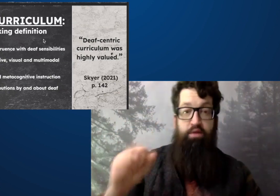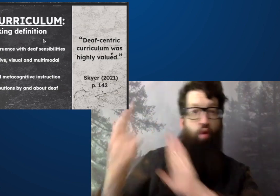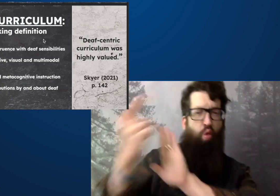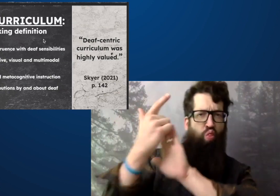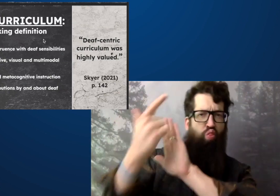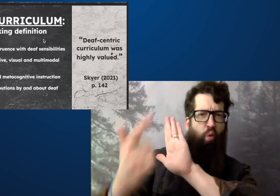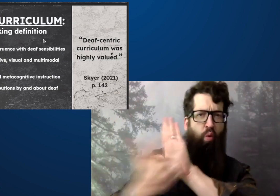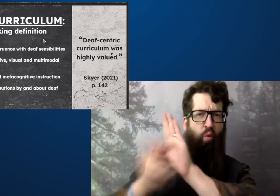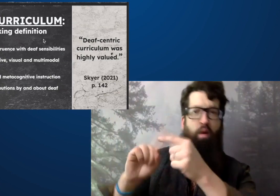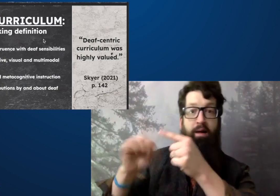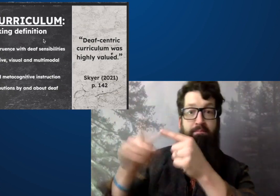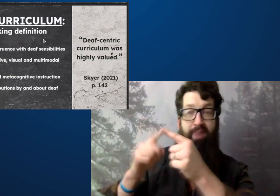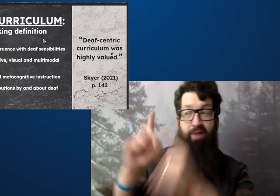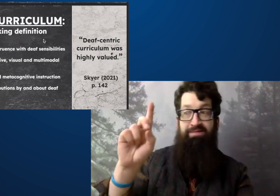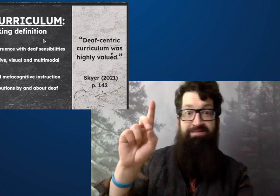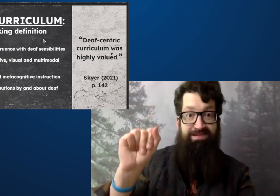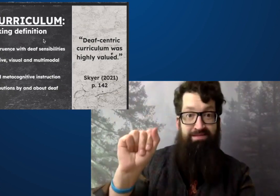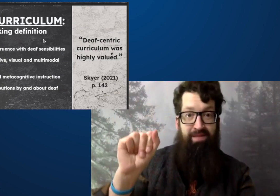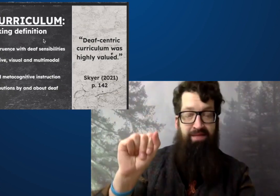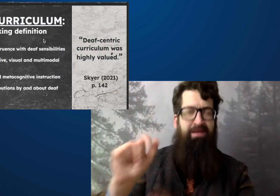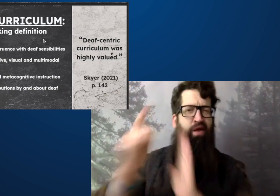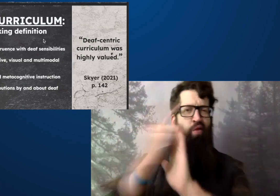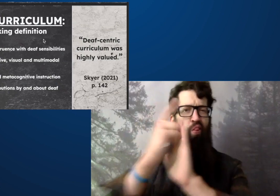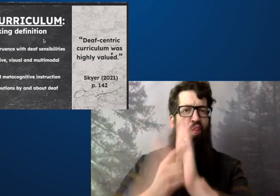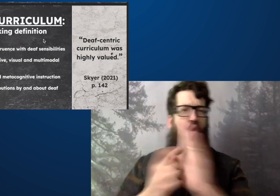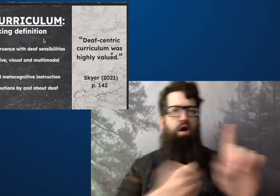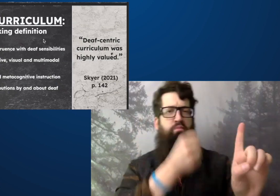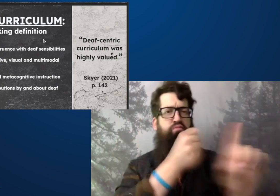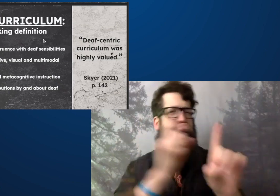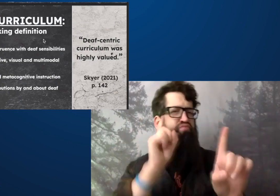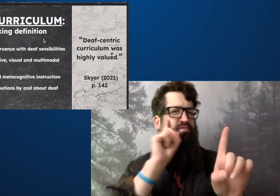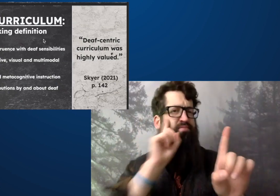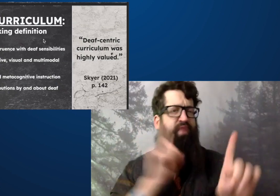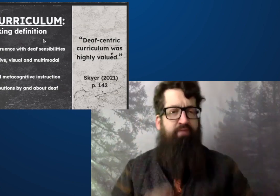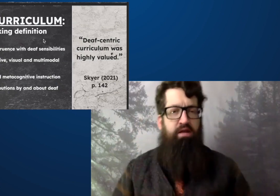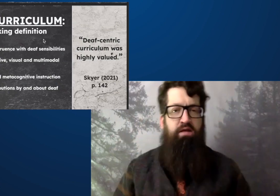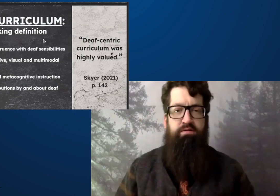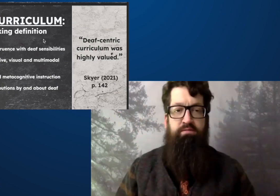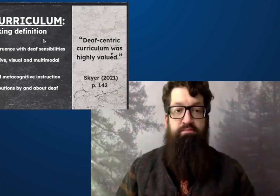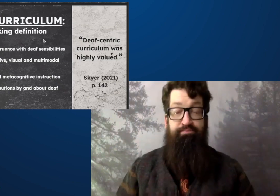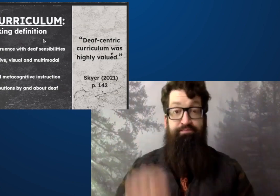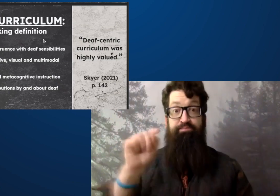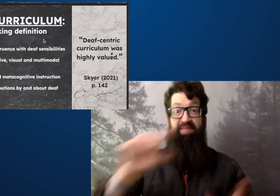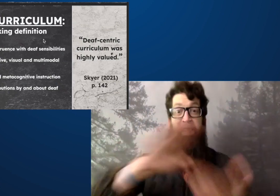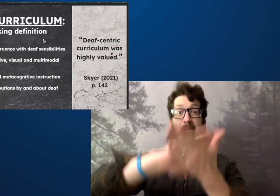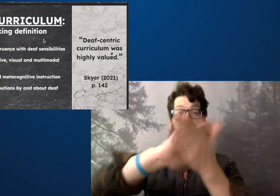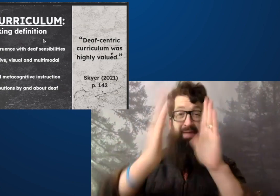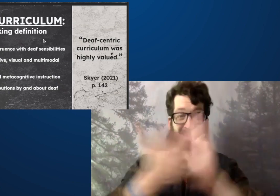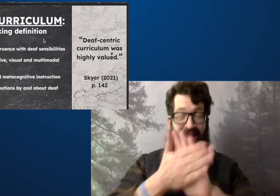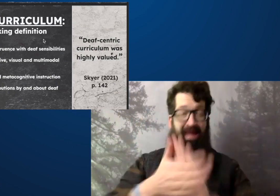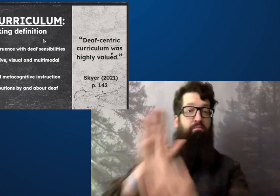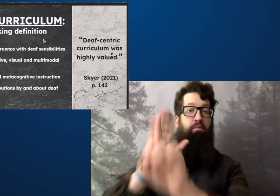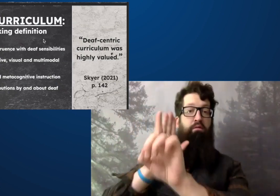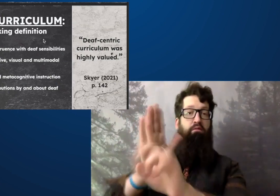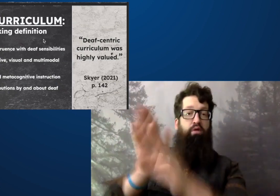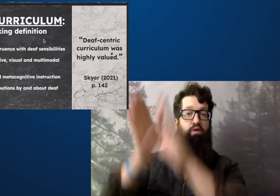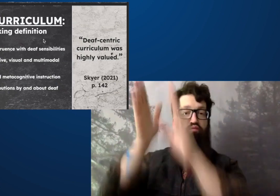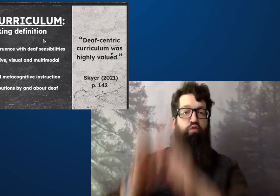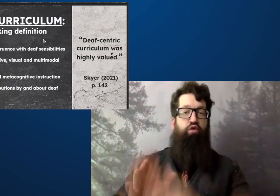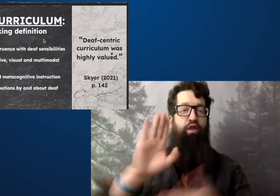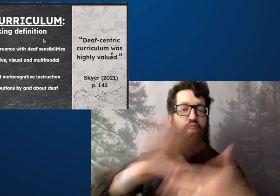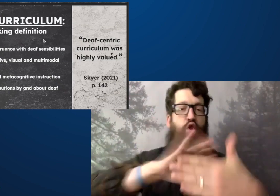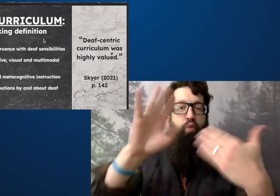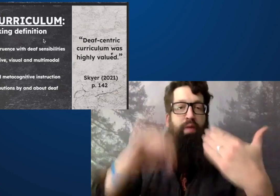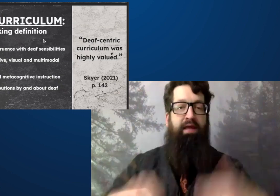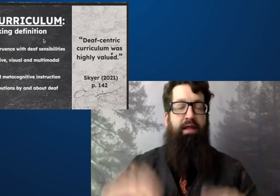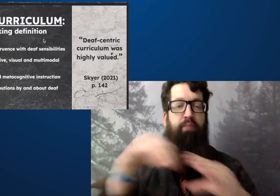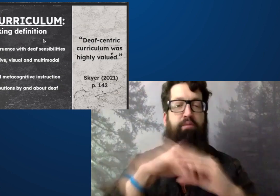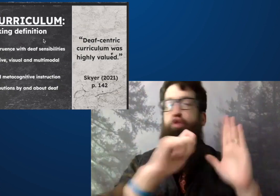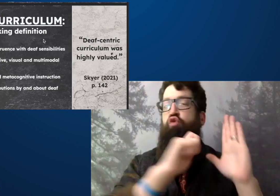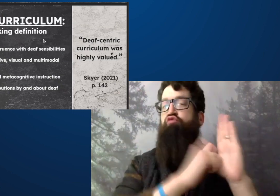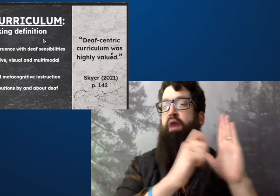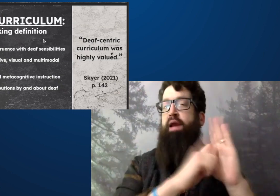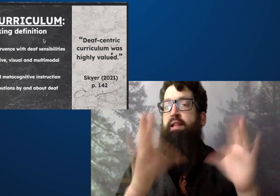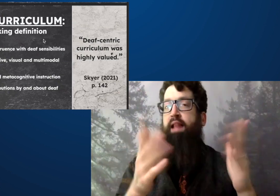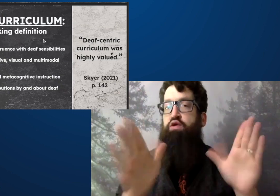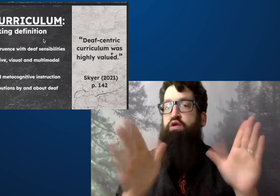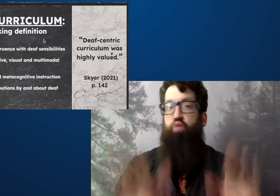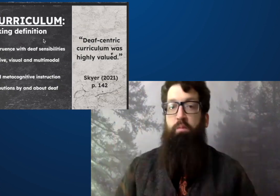that happen, different lawsuits against those who are deaf.